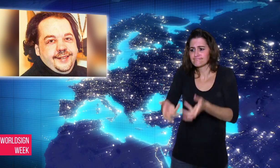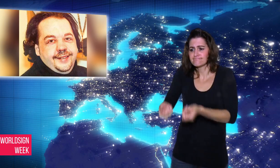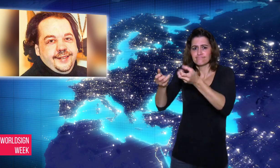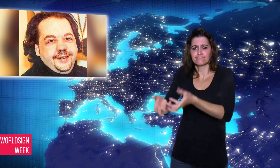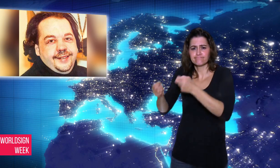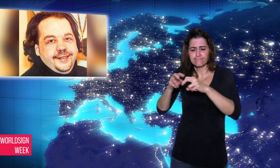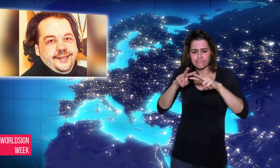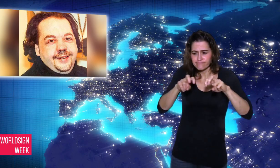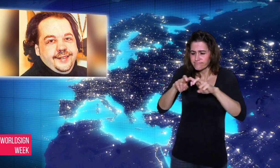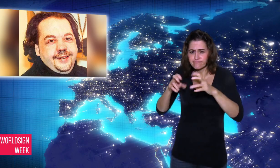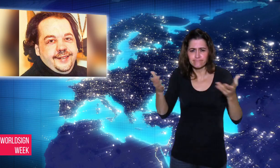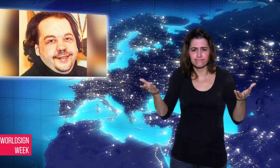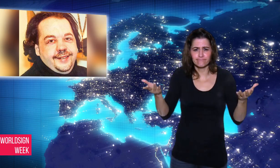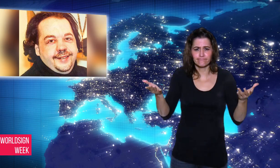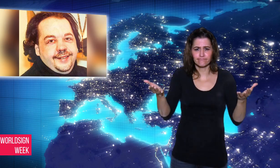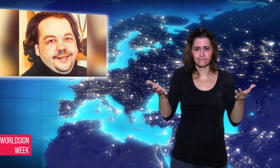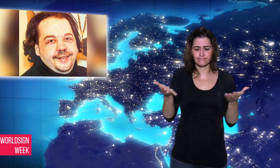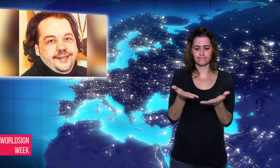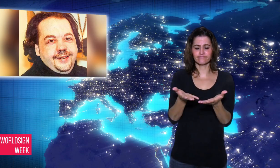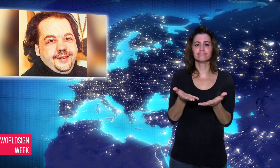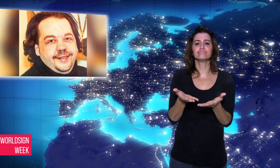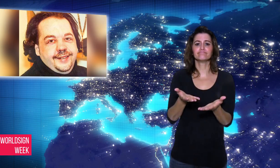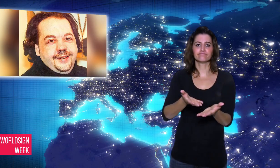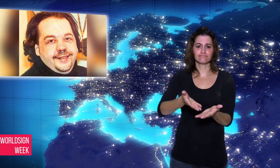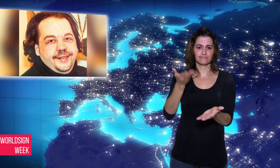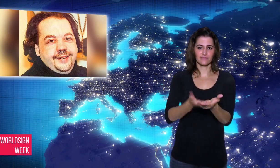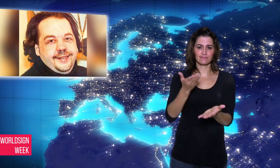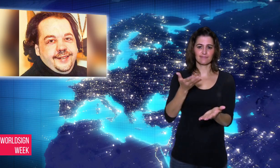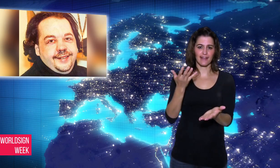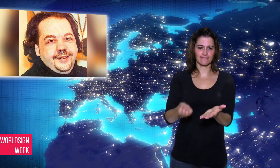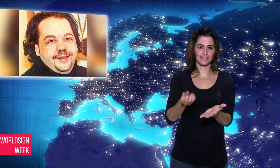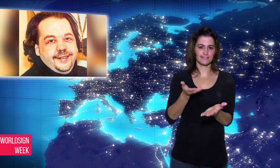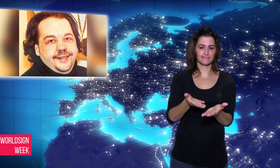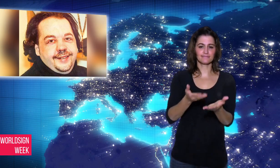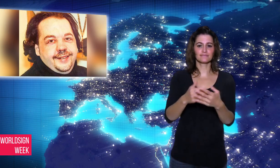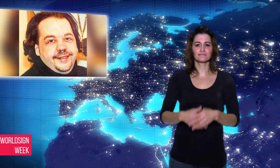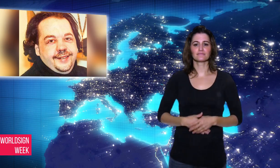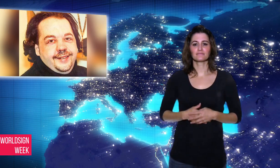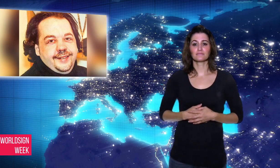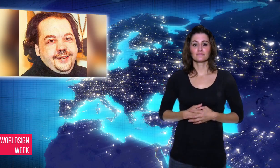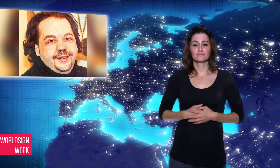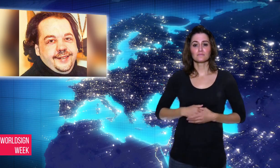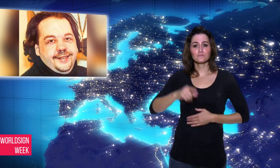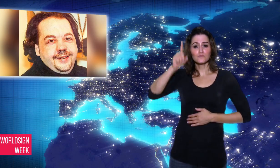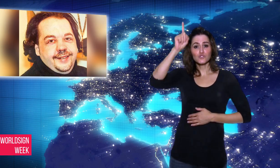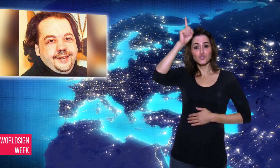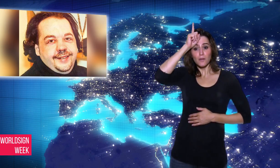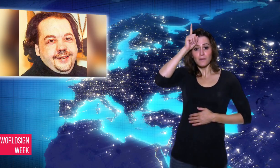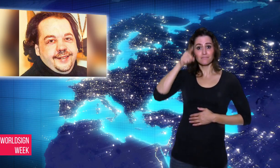German officials expect to bring new